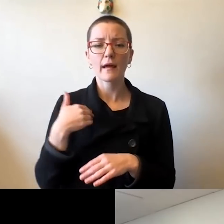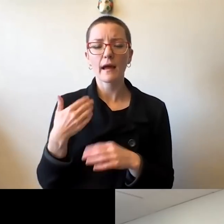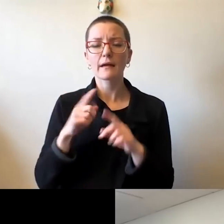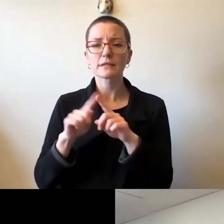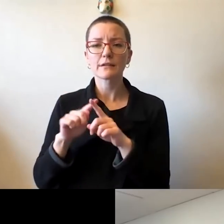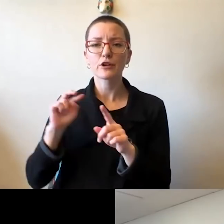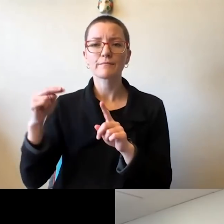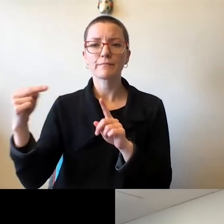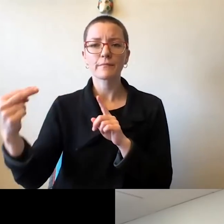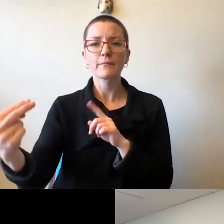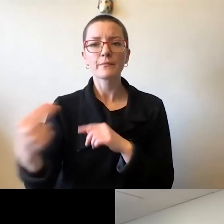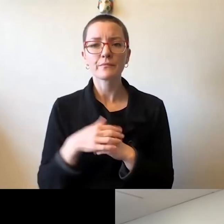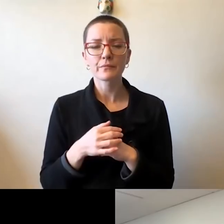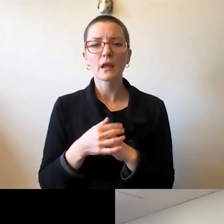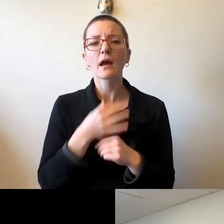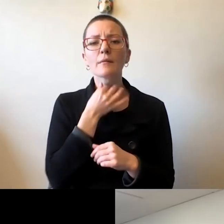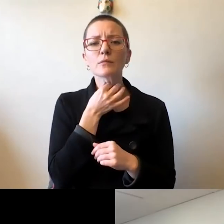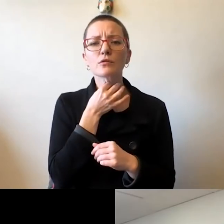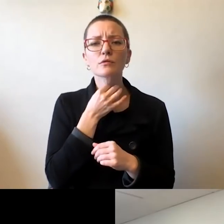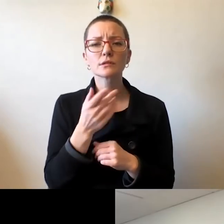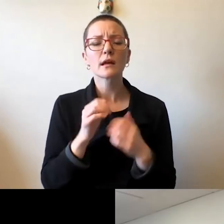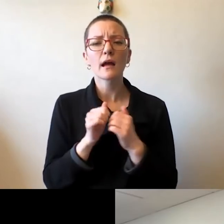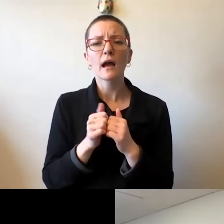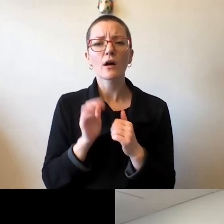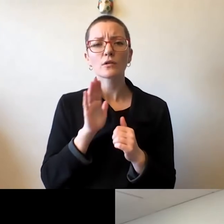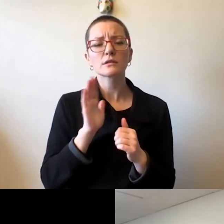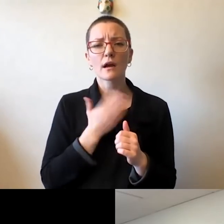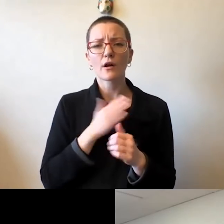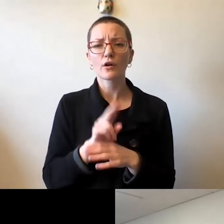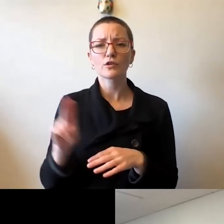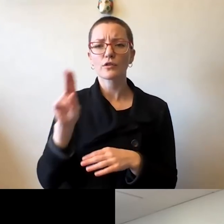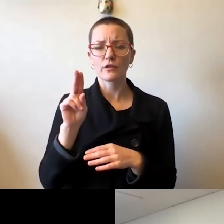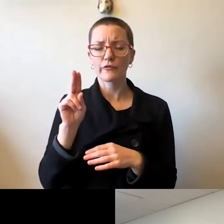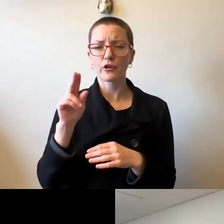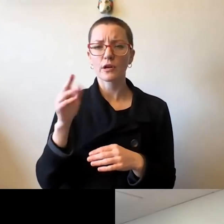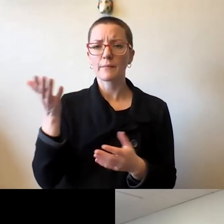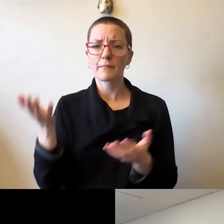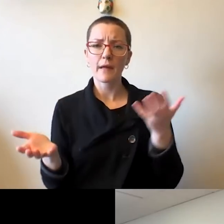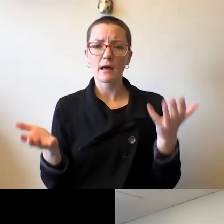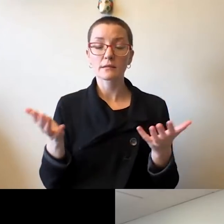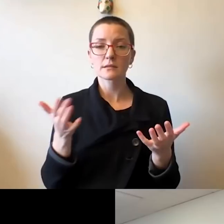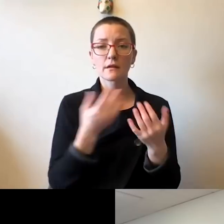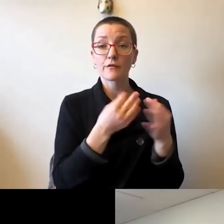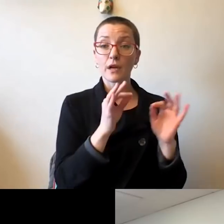How does our university balance freedom of speech with fostering a welcome and inclusive community,